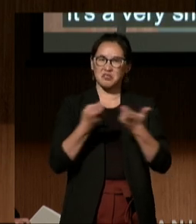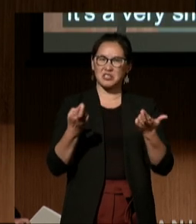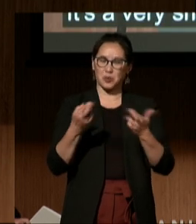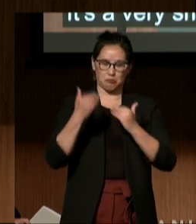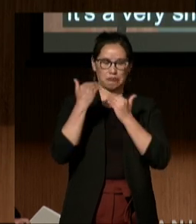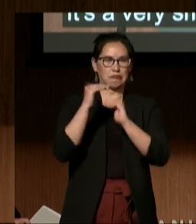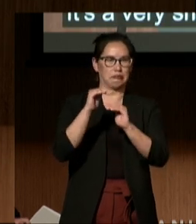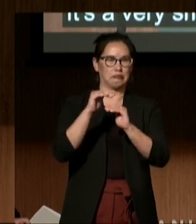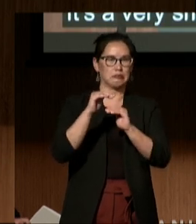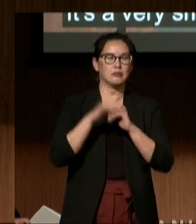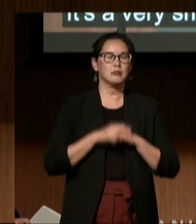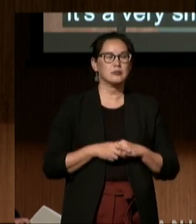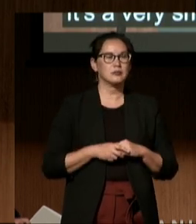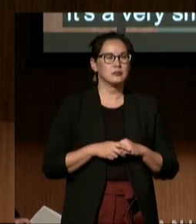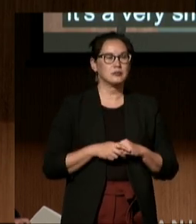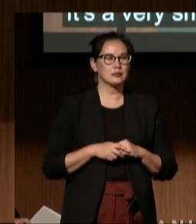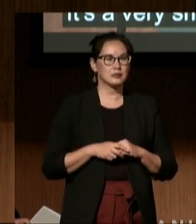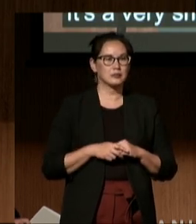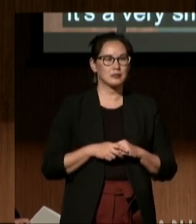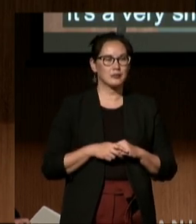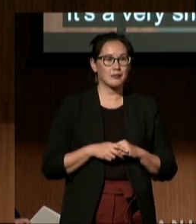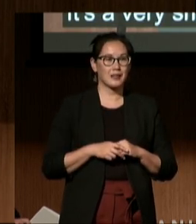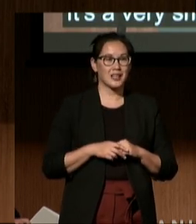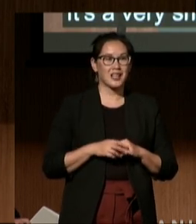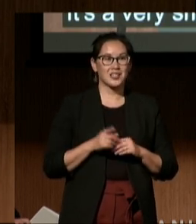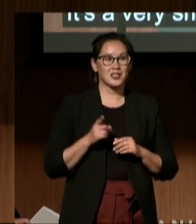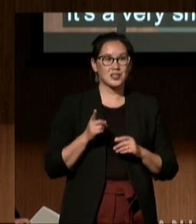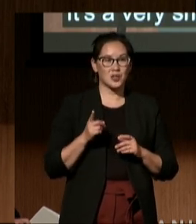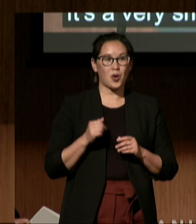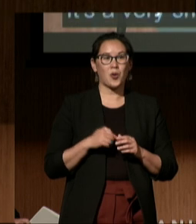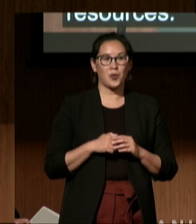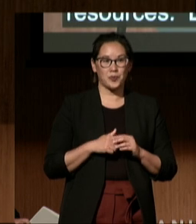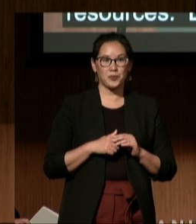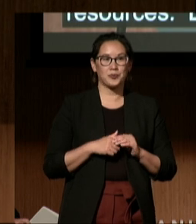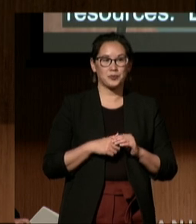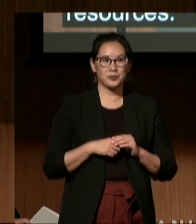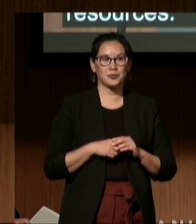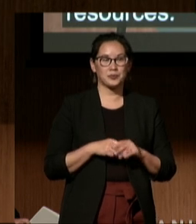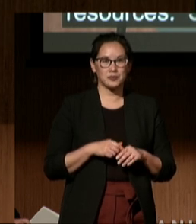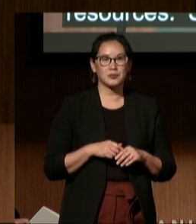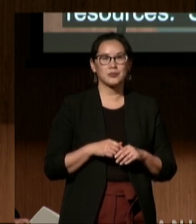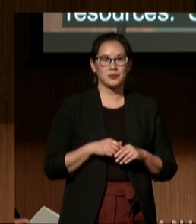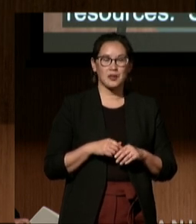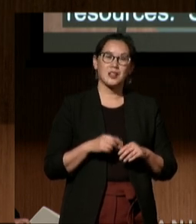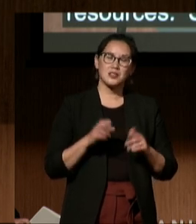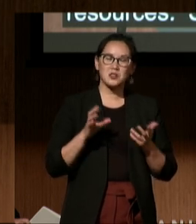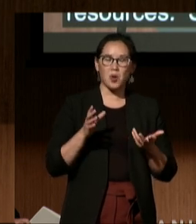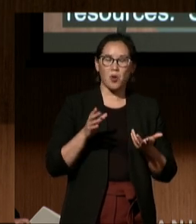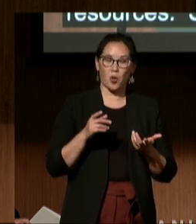so it was determined that my son had a, you know, behavioral disability